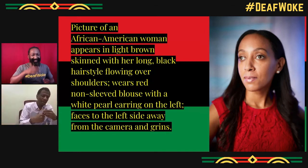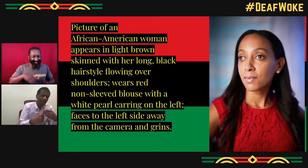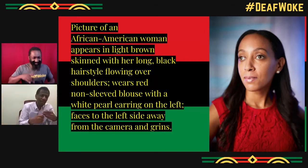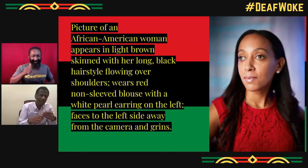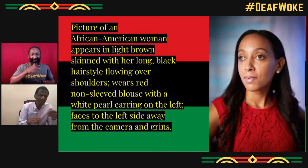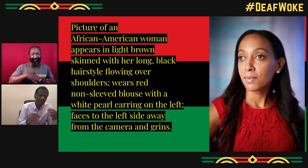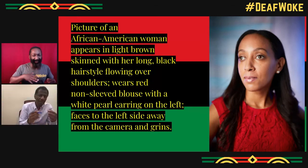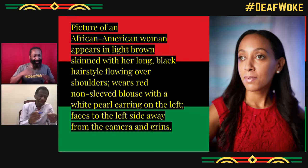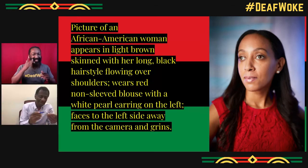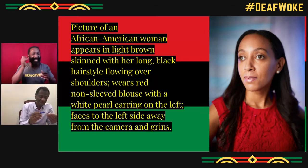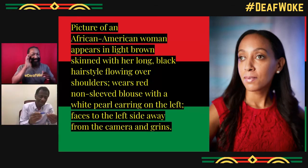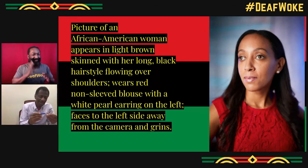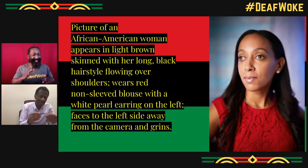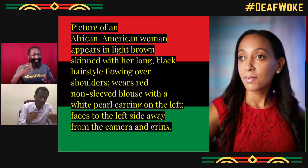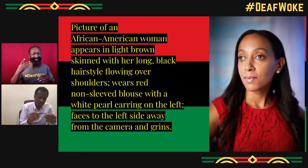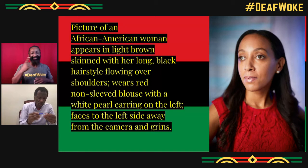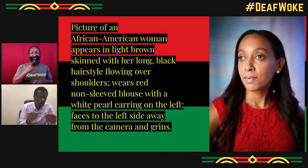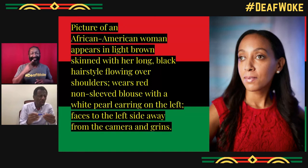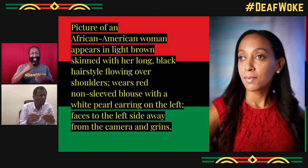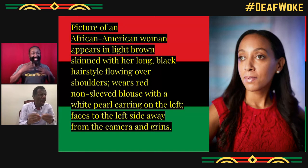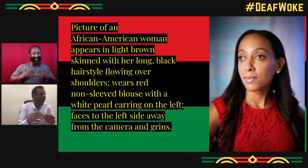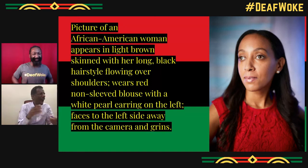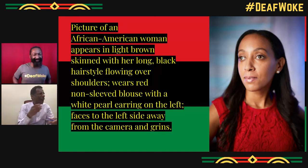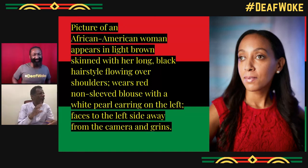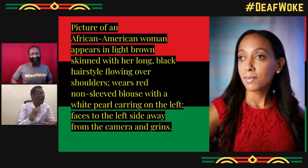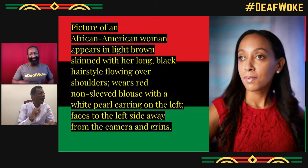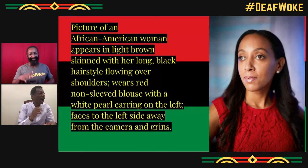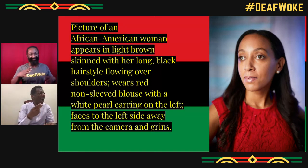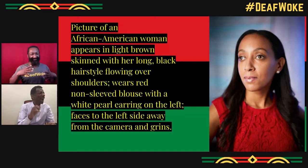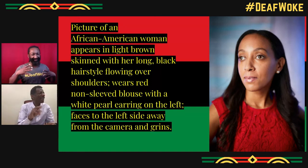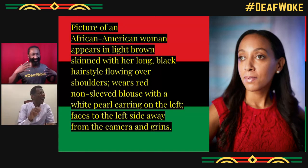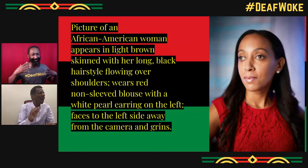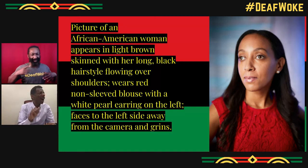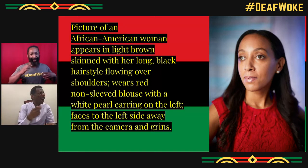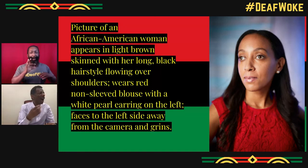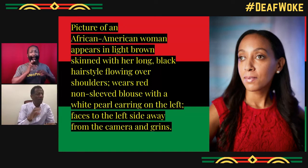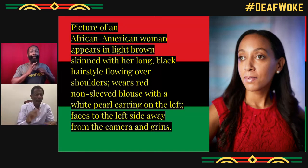We have... One African-American woman,